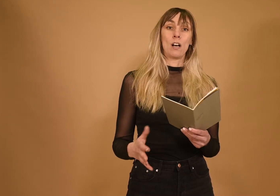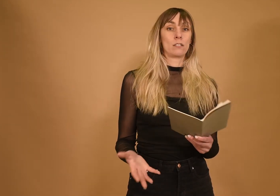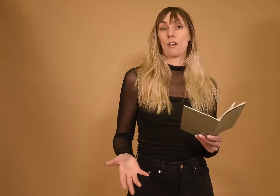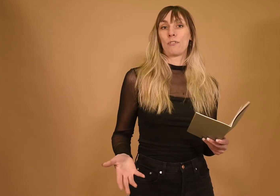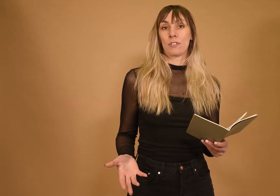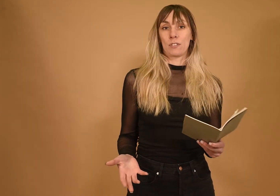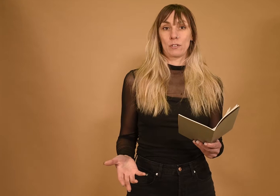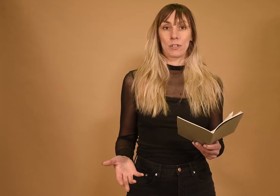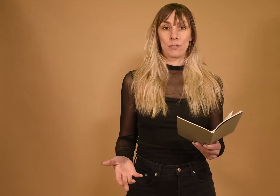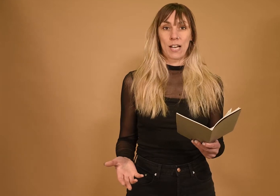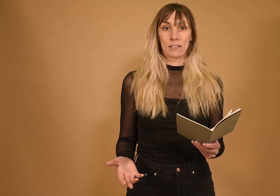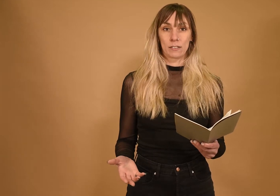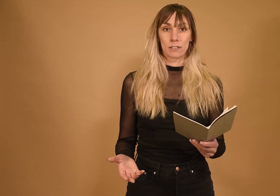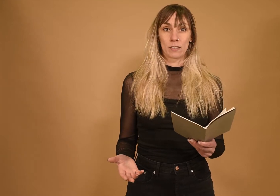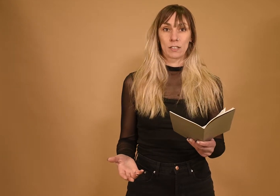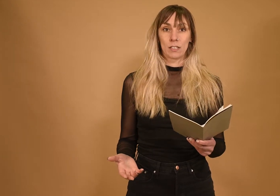depends on the level of the water.